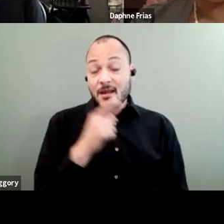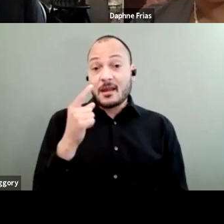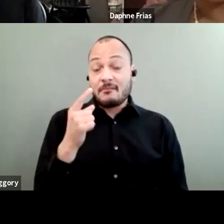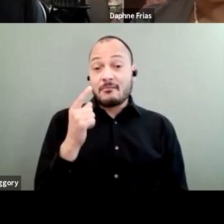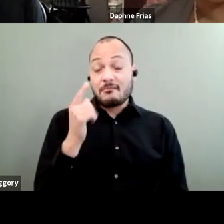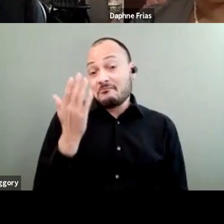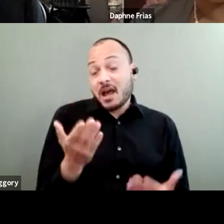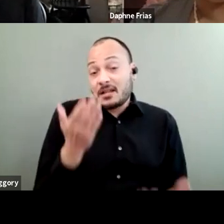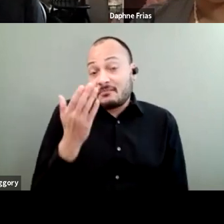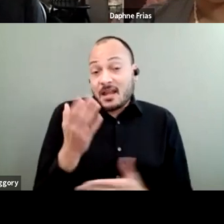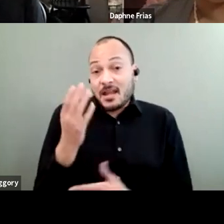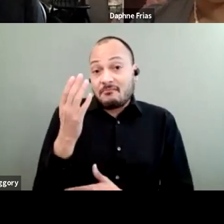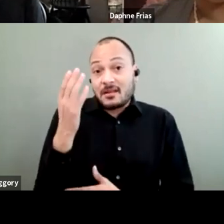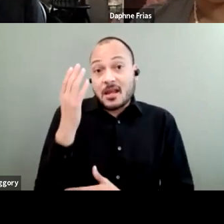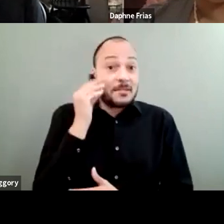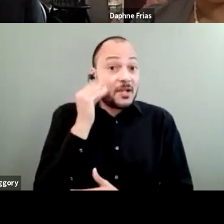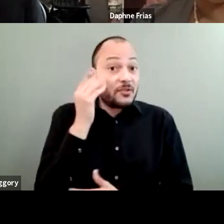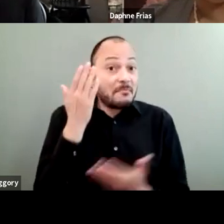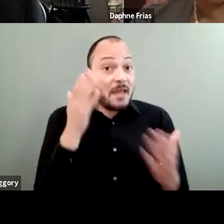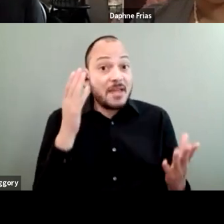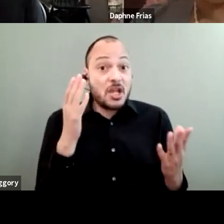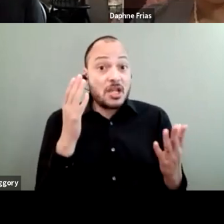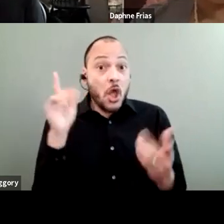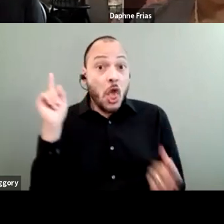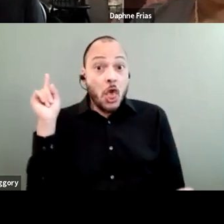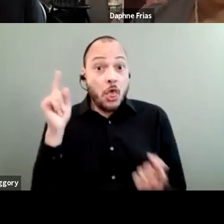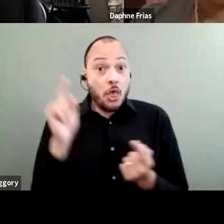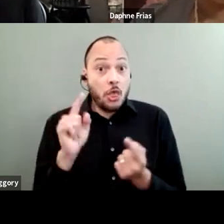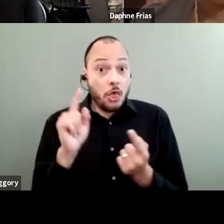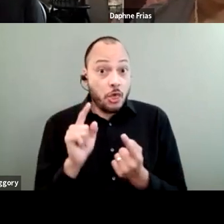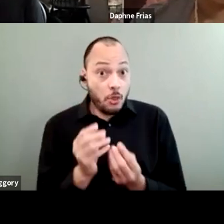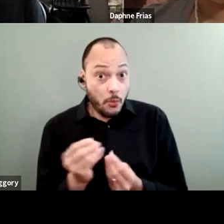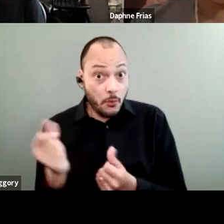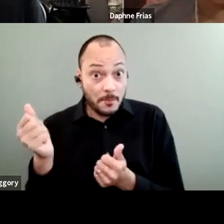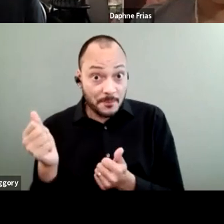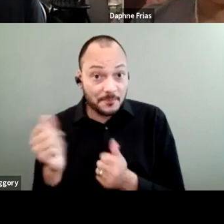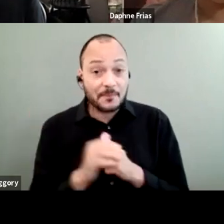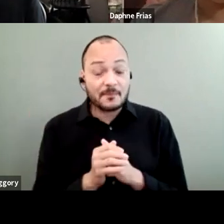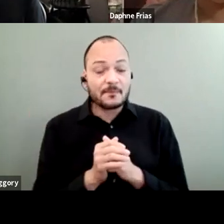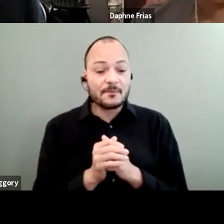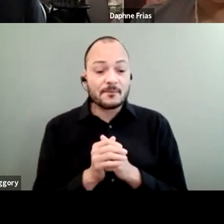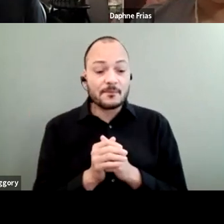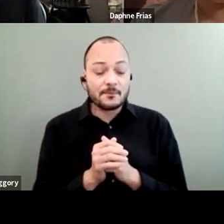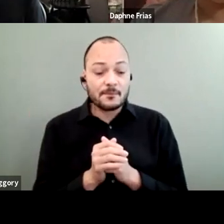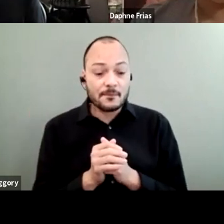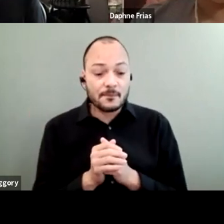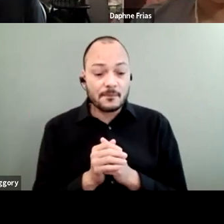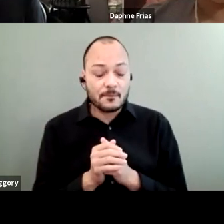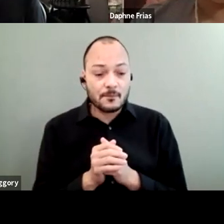And also, at the same time, of course, we lived these tragic wildfires